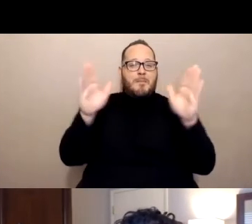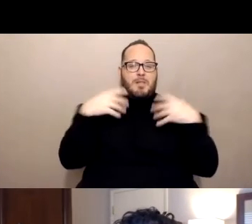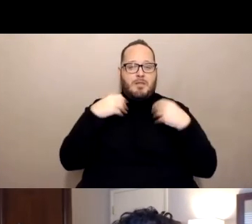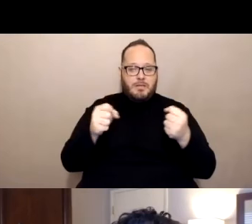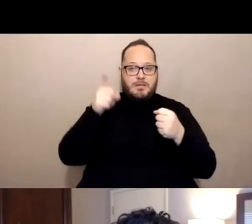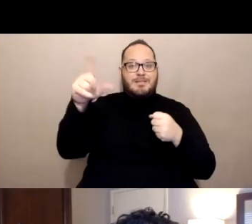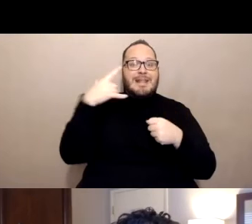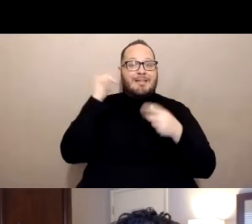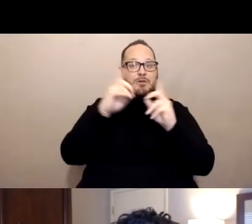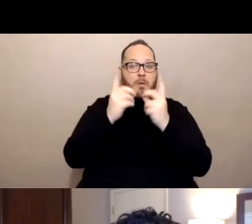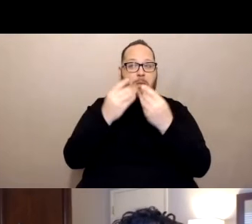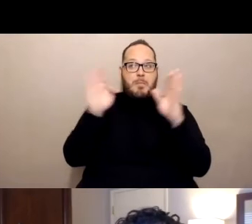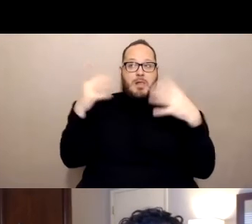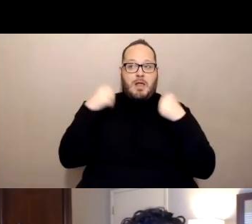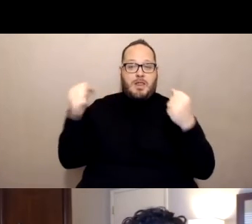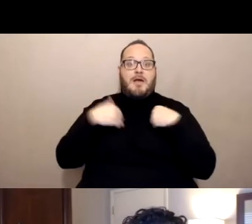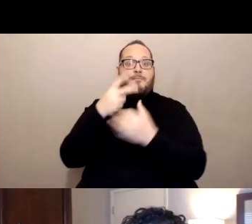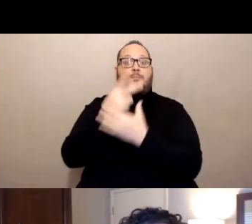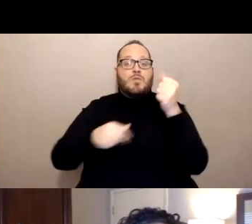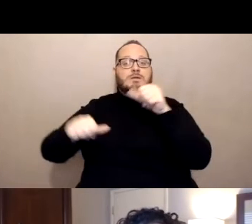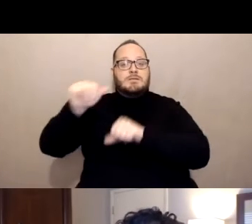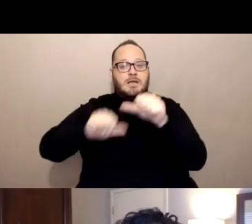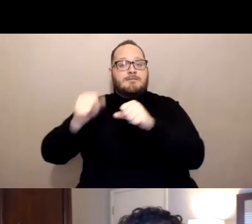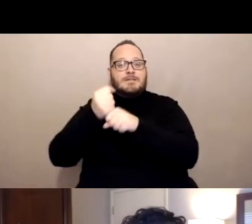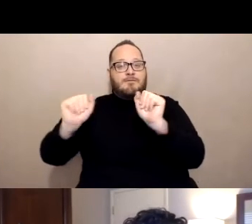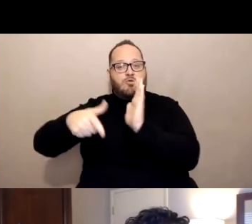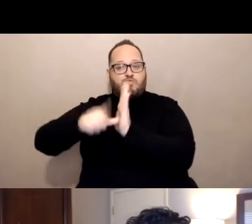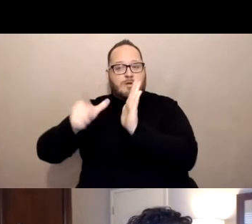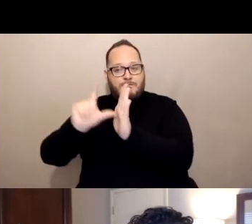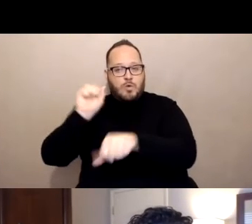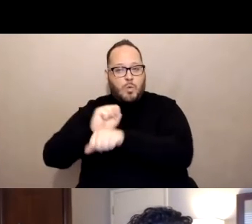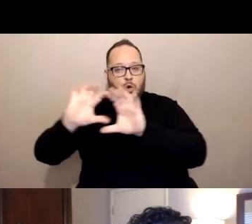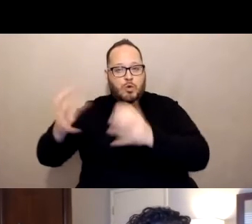has both the scientific safety review work group, drafting guidelines work group